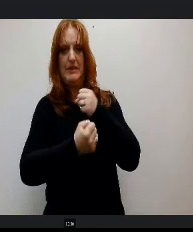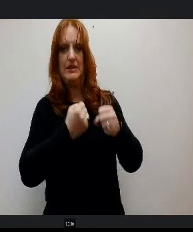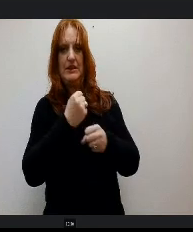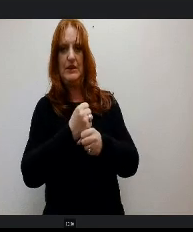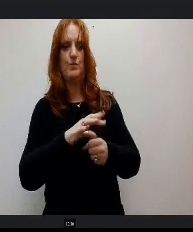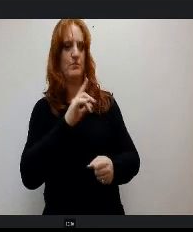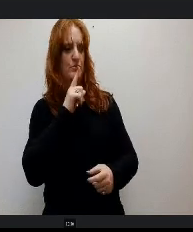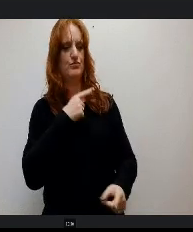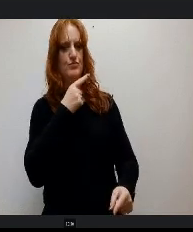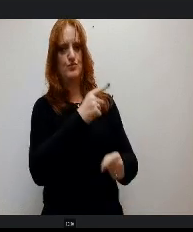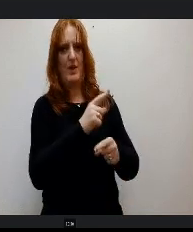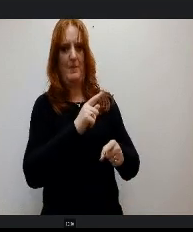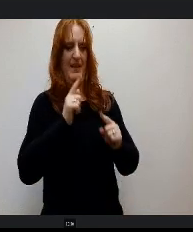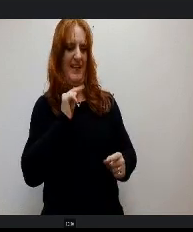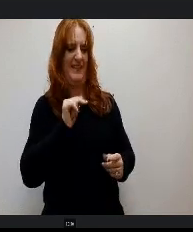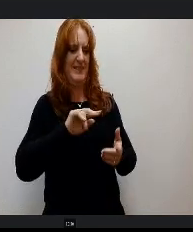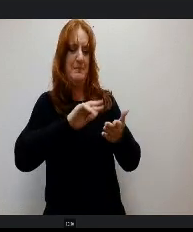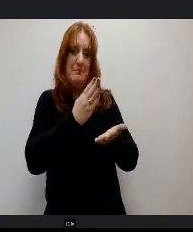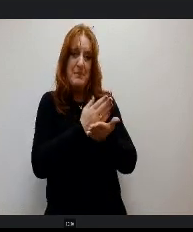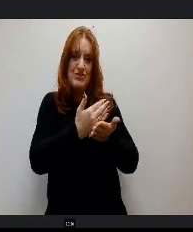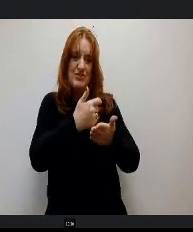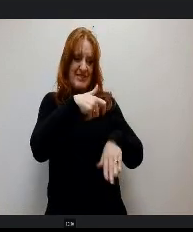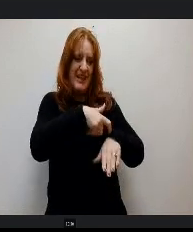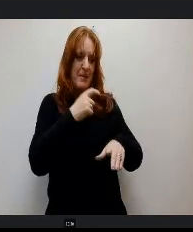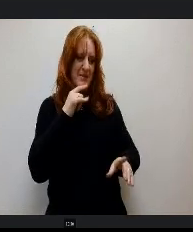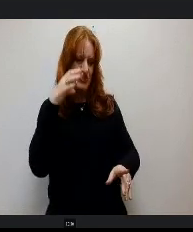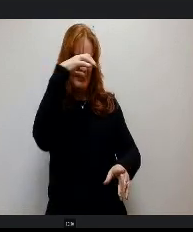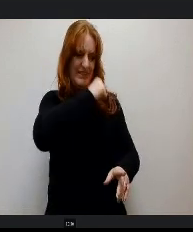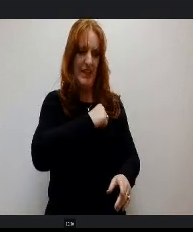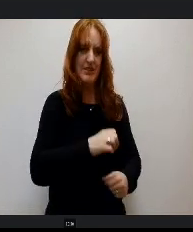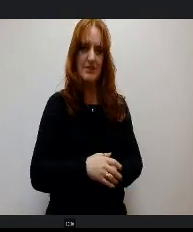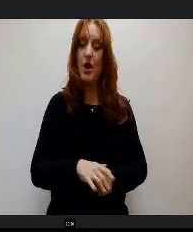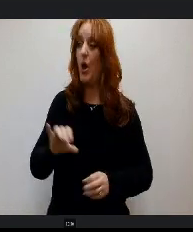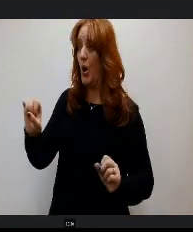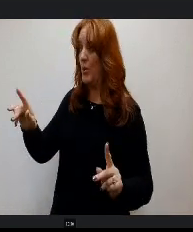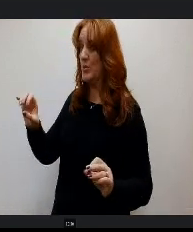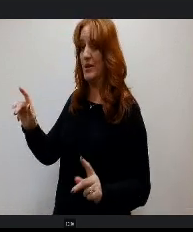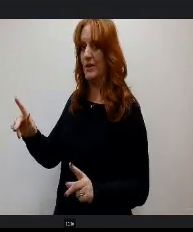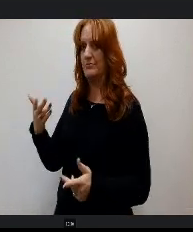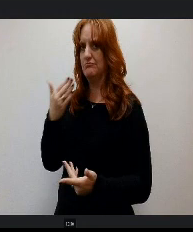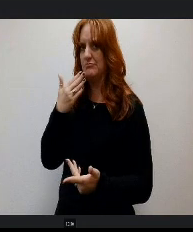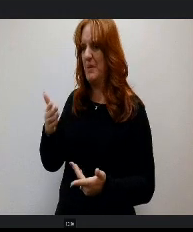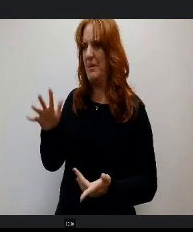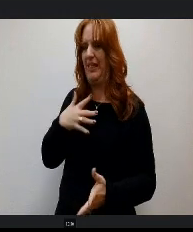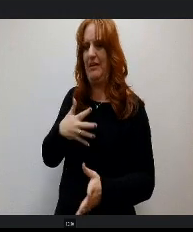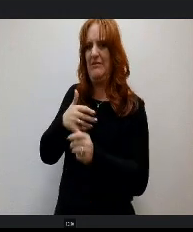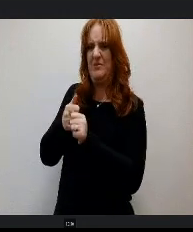the budget time, OK. And so follow up to that and maybe you just kind of already answered it was